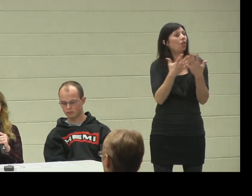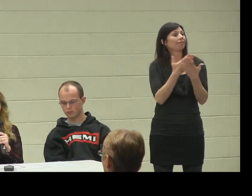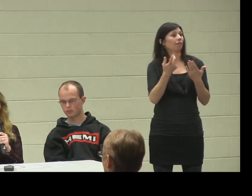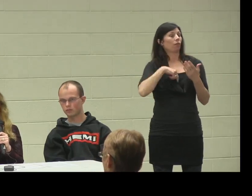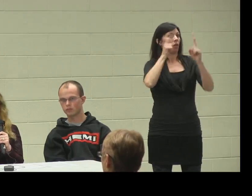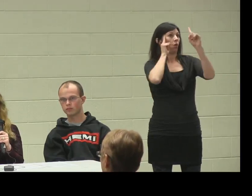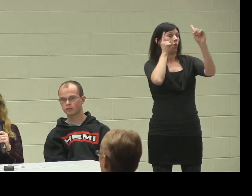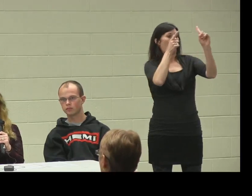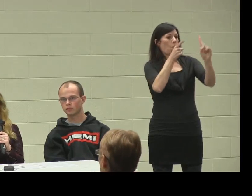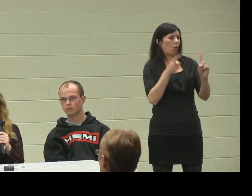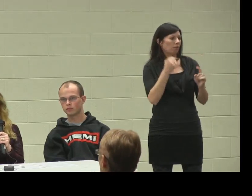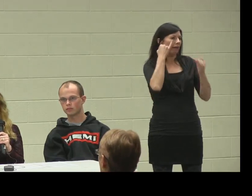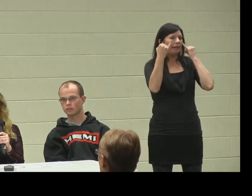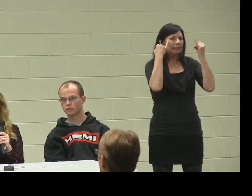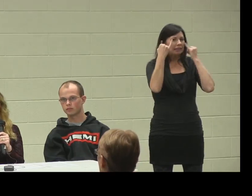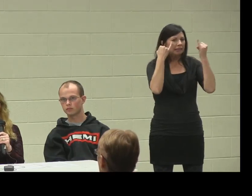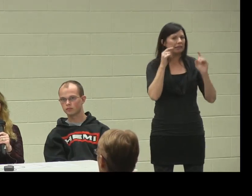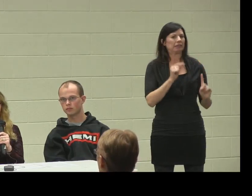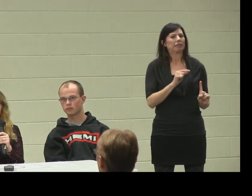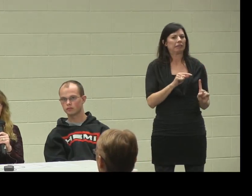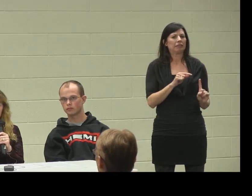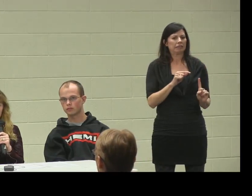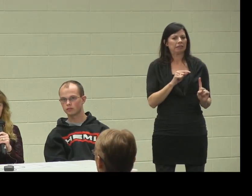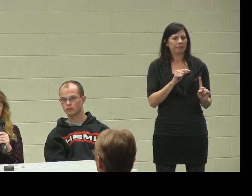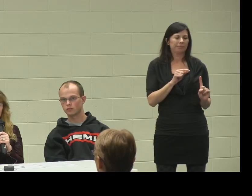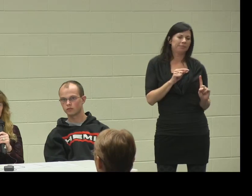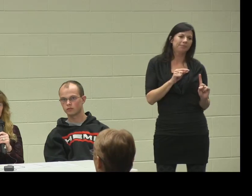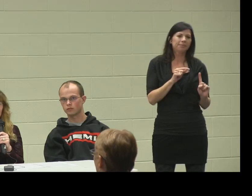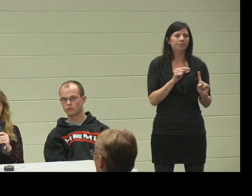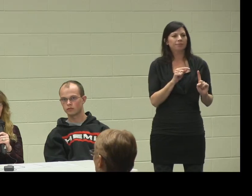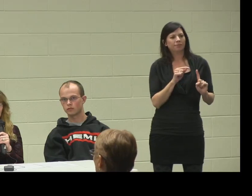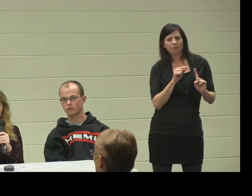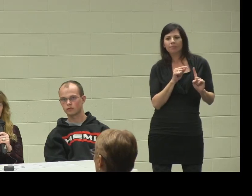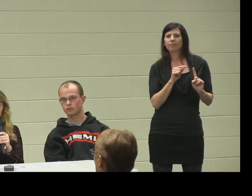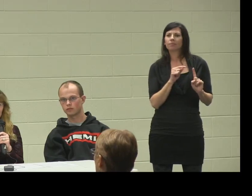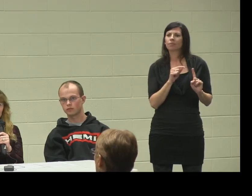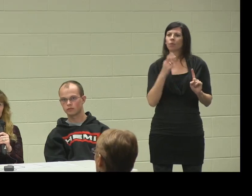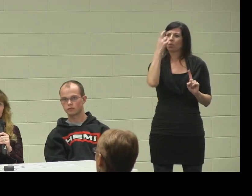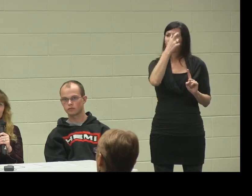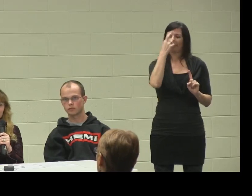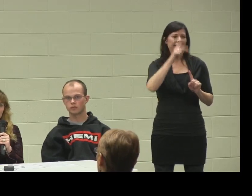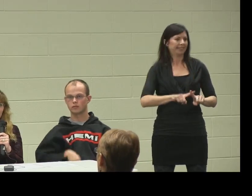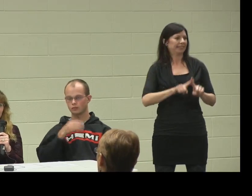and ideas kind of materialized into fact and reality,